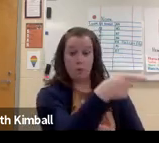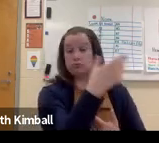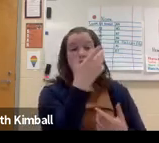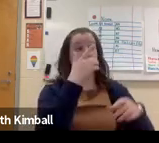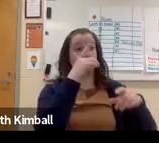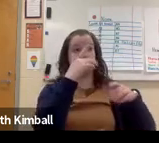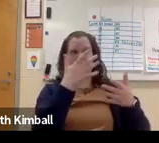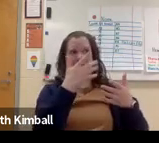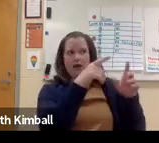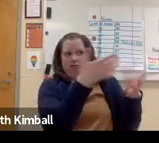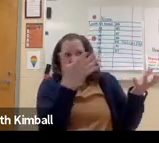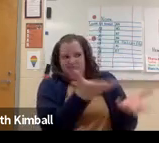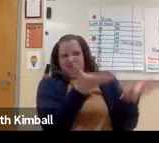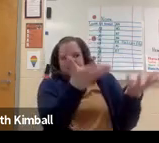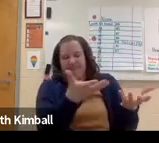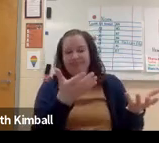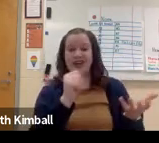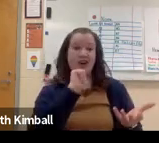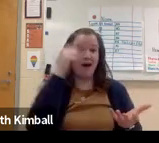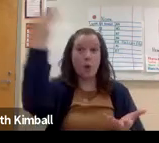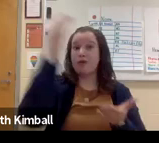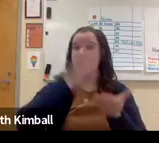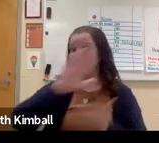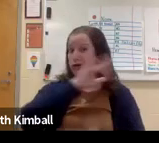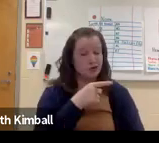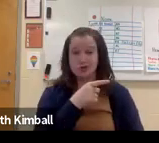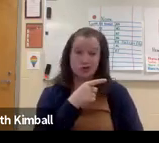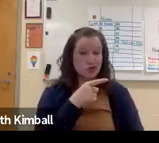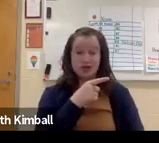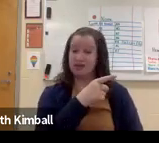Some are not able to go to the restroom on their own.